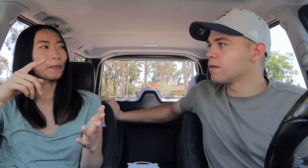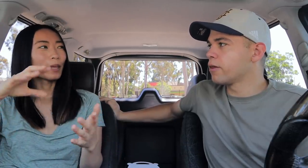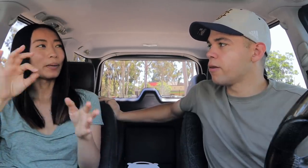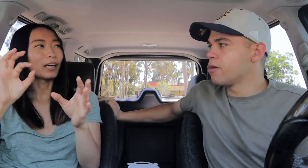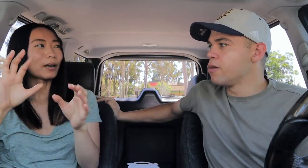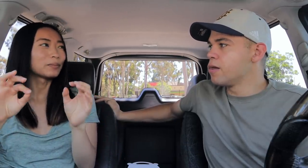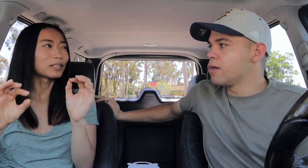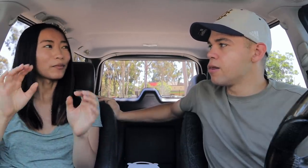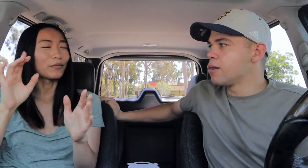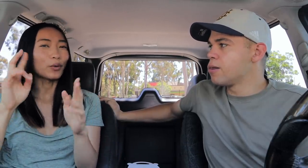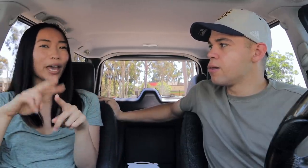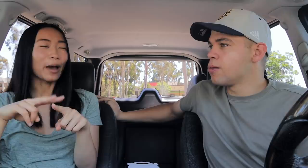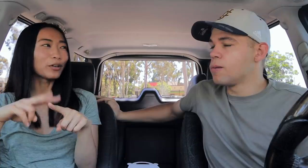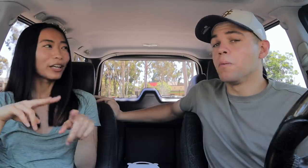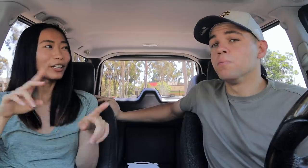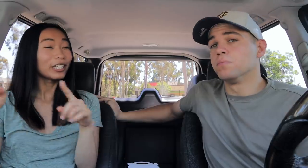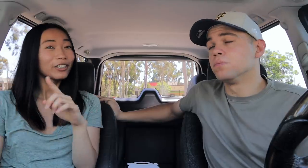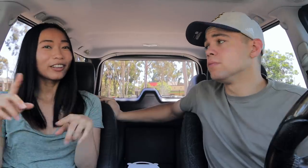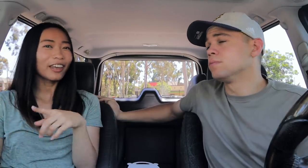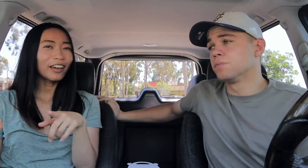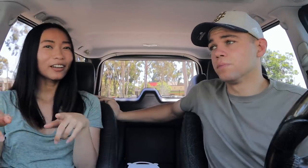pick up some vocabulary here and there